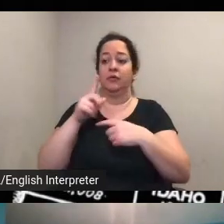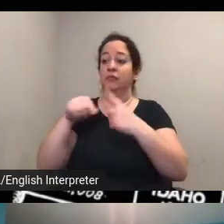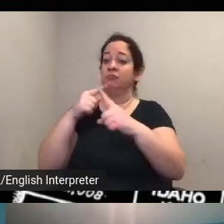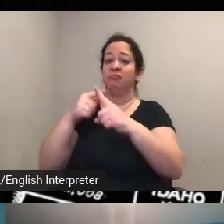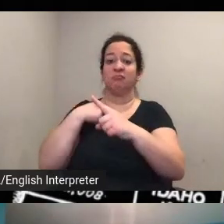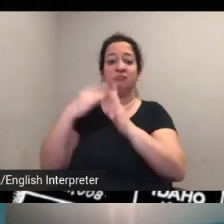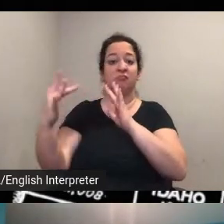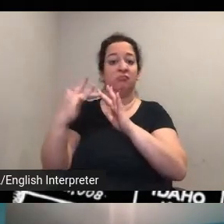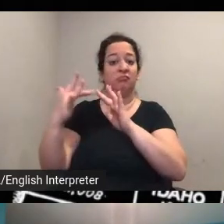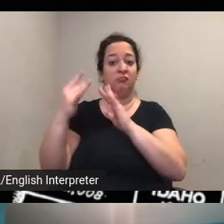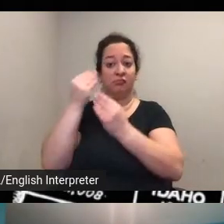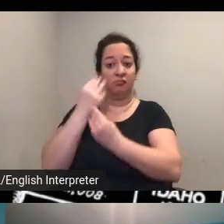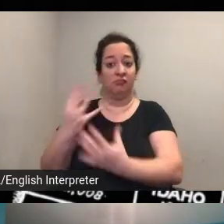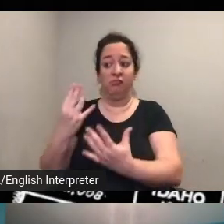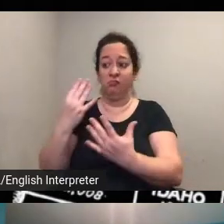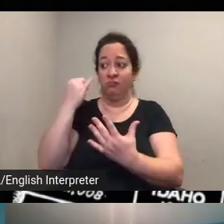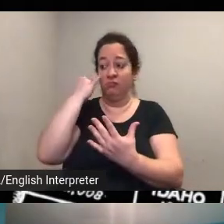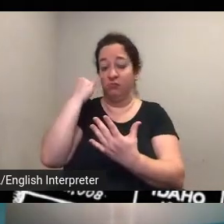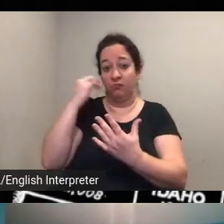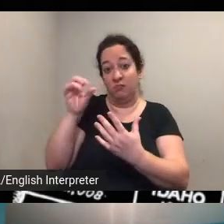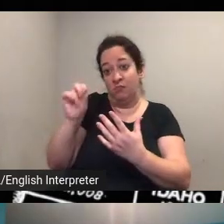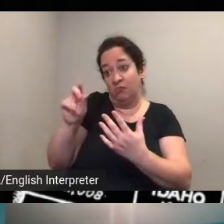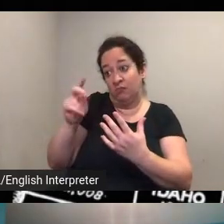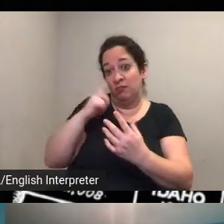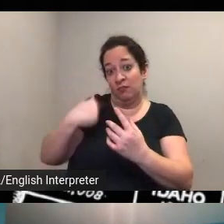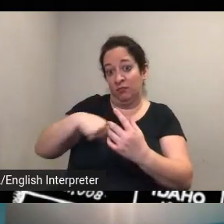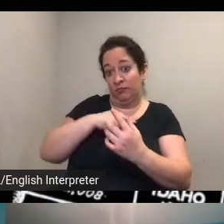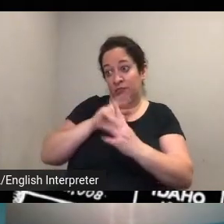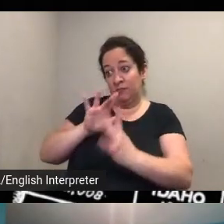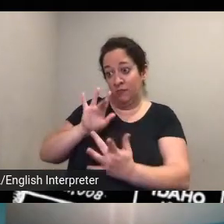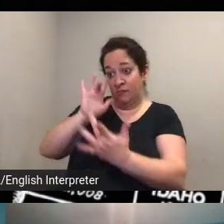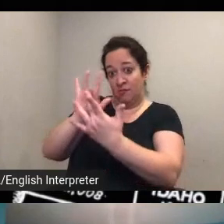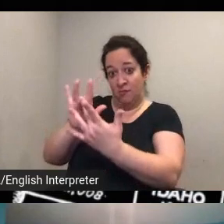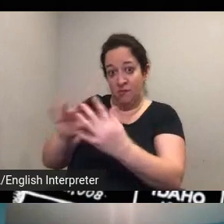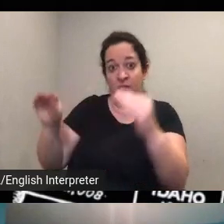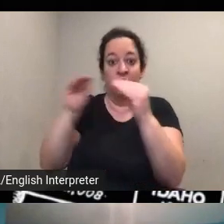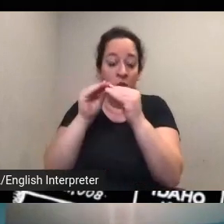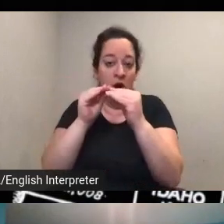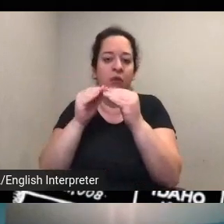know if it's okay for us to contact you for more um details